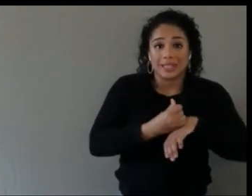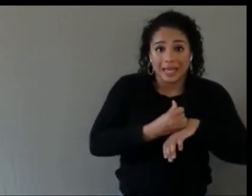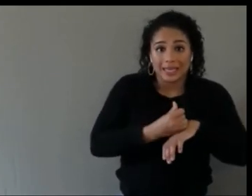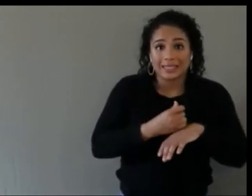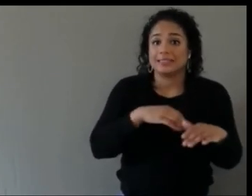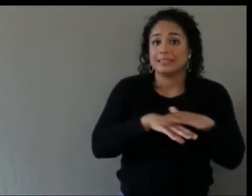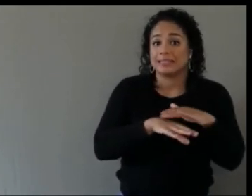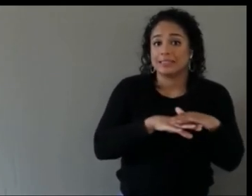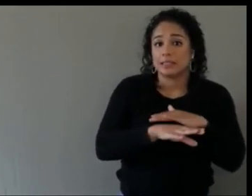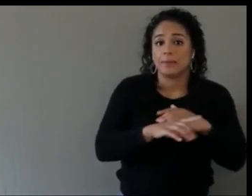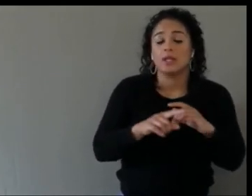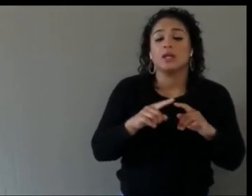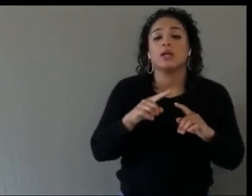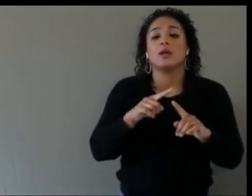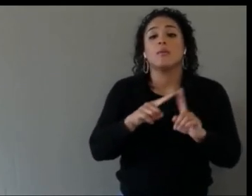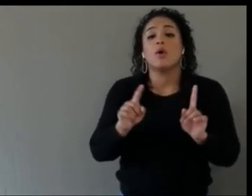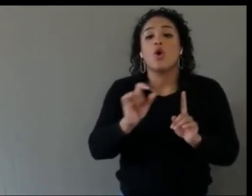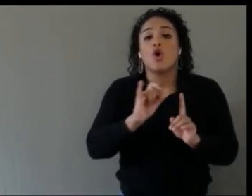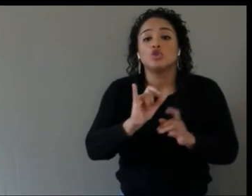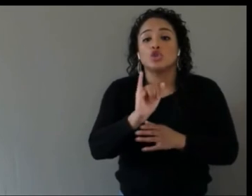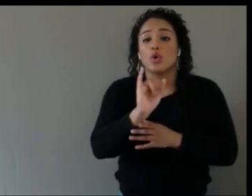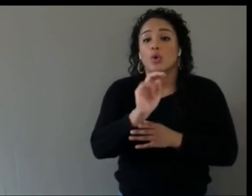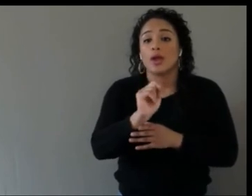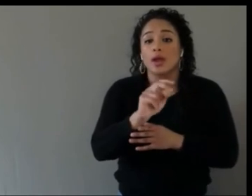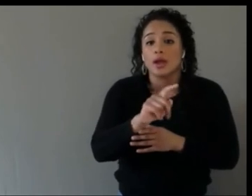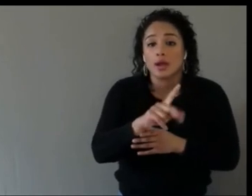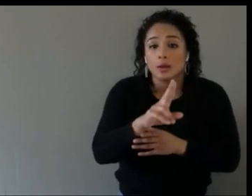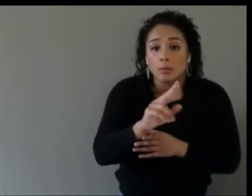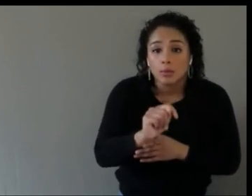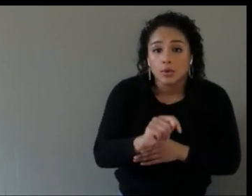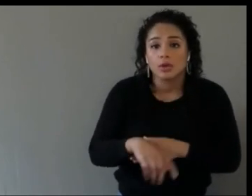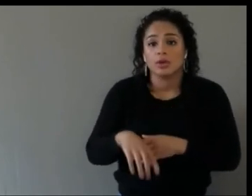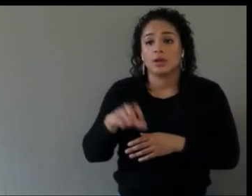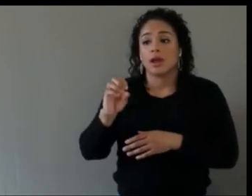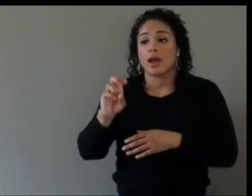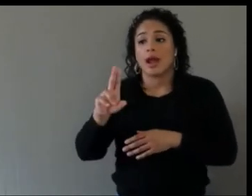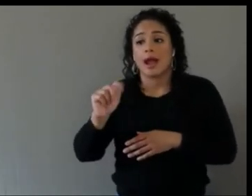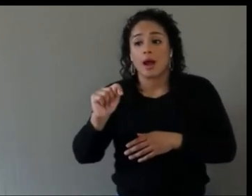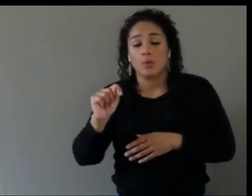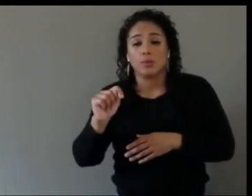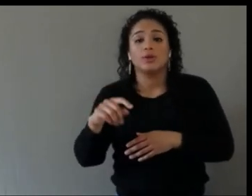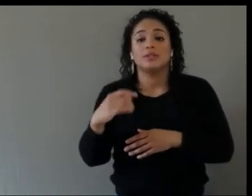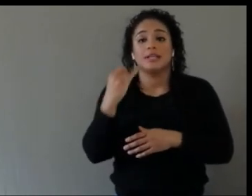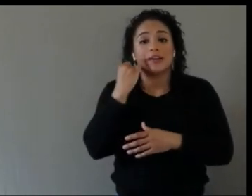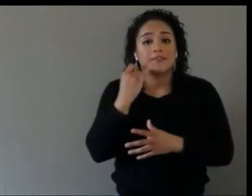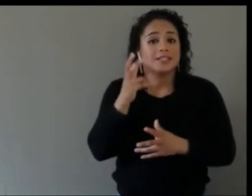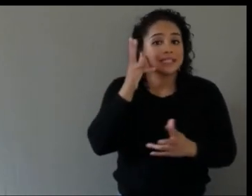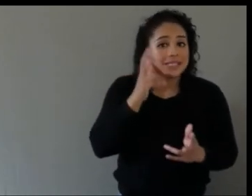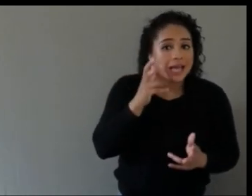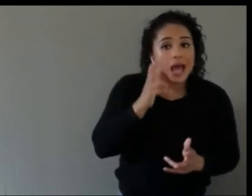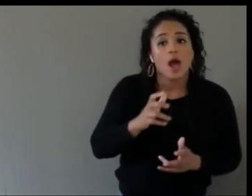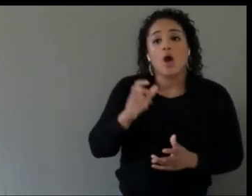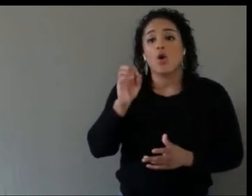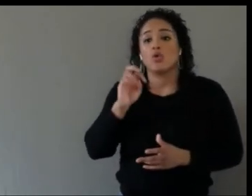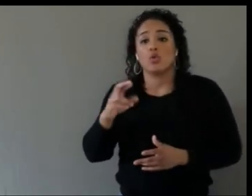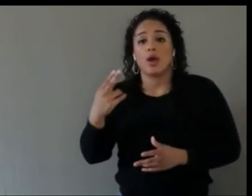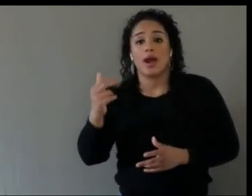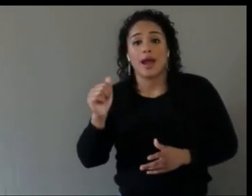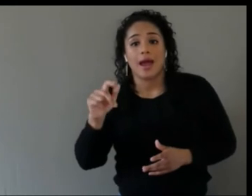the output, whether it's sound and haptics and stuff like that.